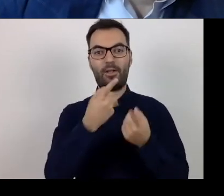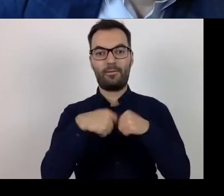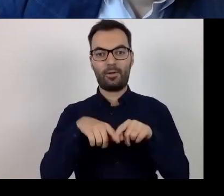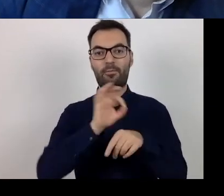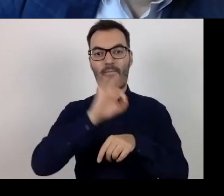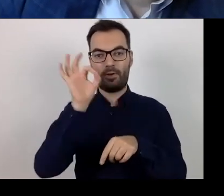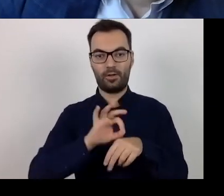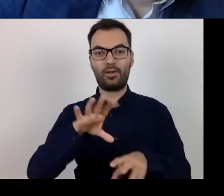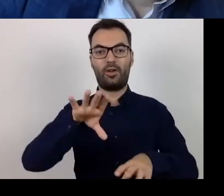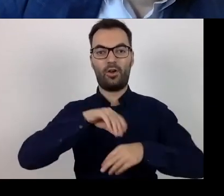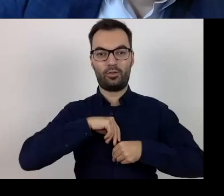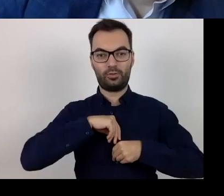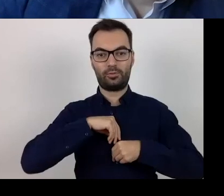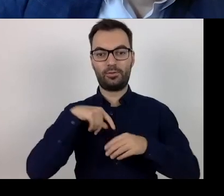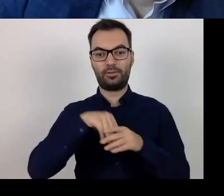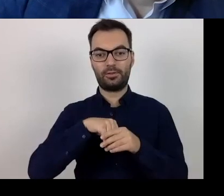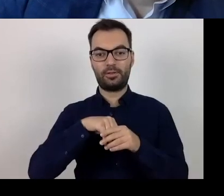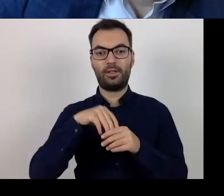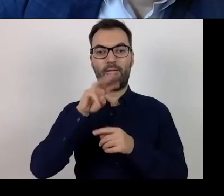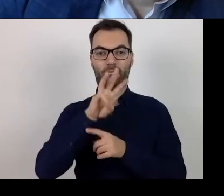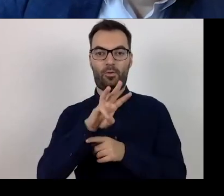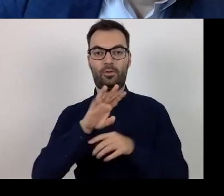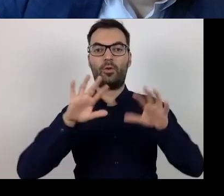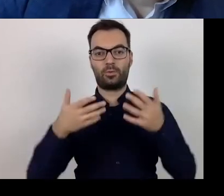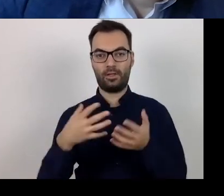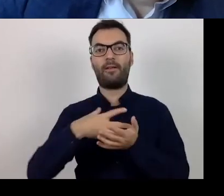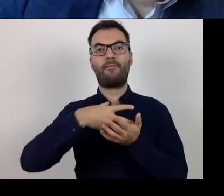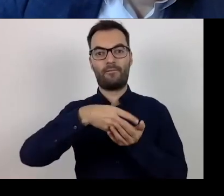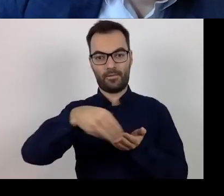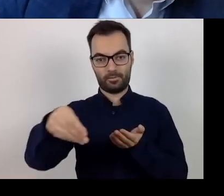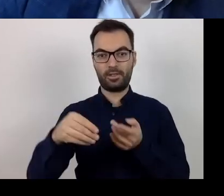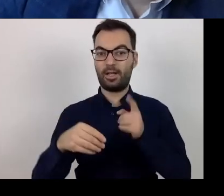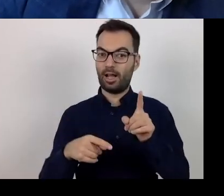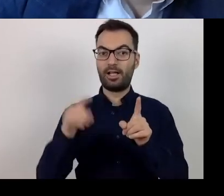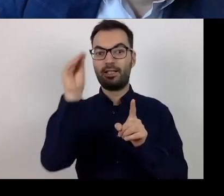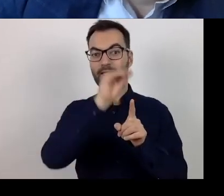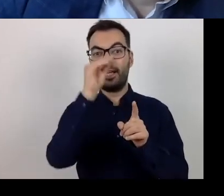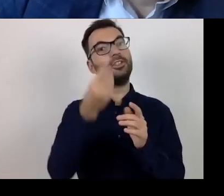an receives remuneration from the project, and he wants an additional payment